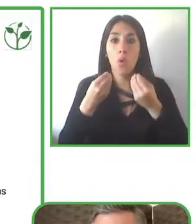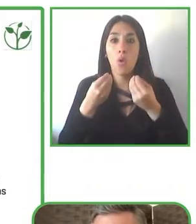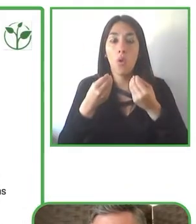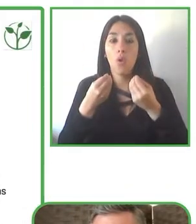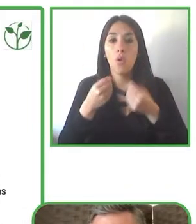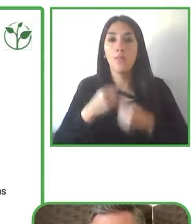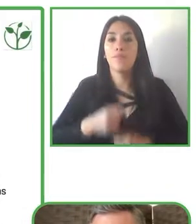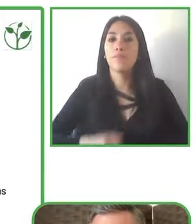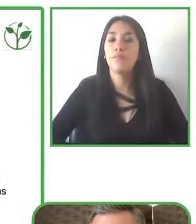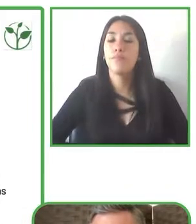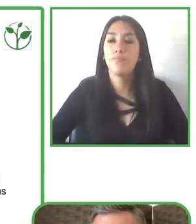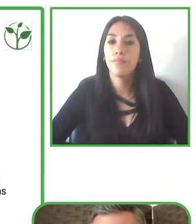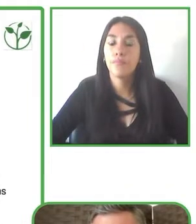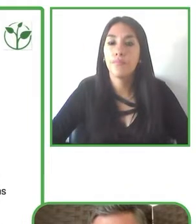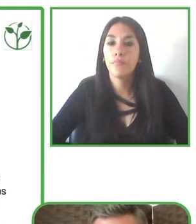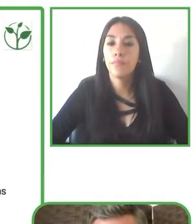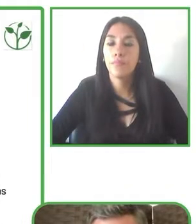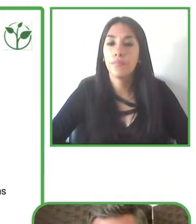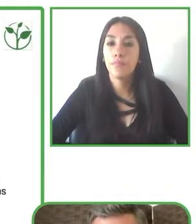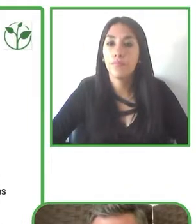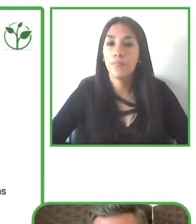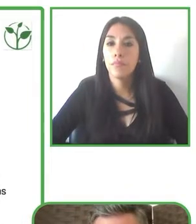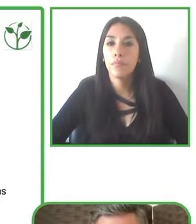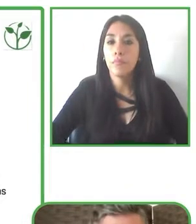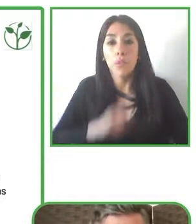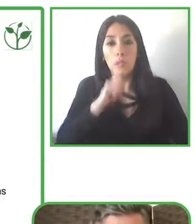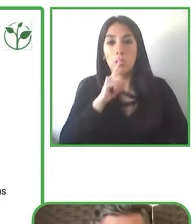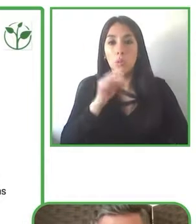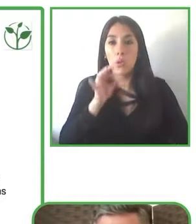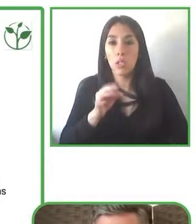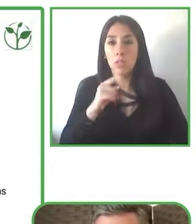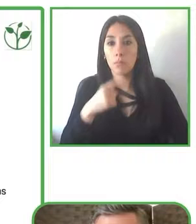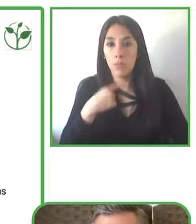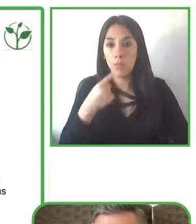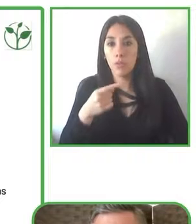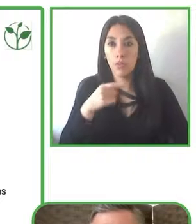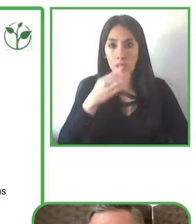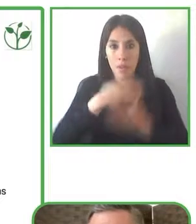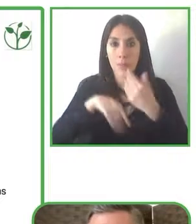is at the focal point of their disability inclusion strategy.